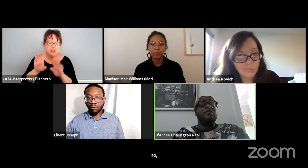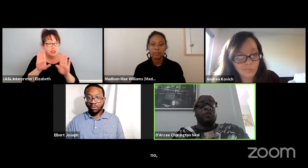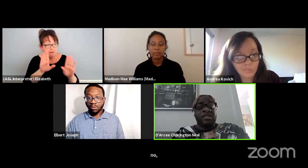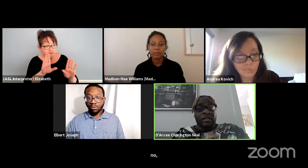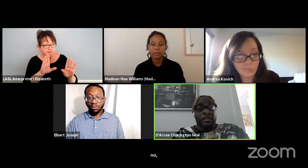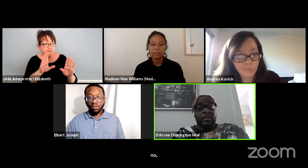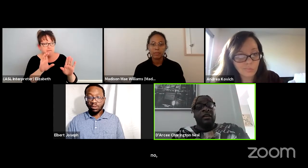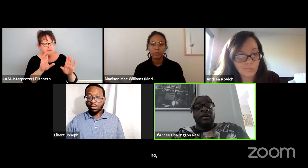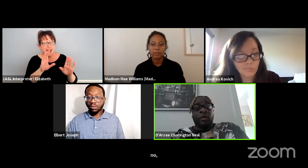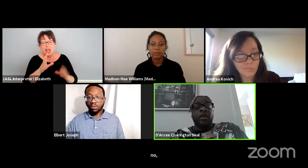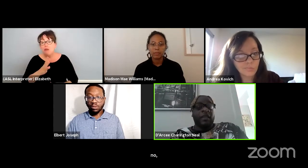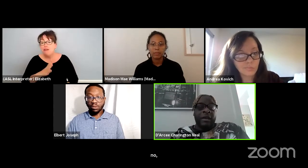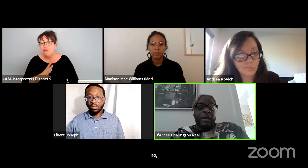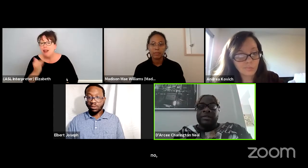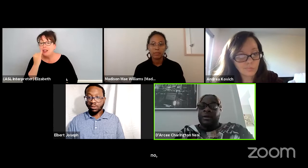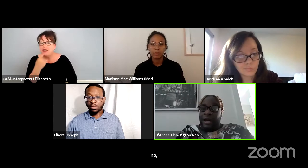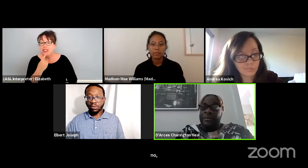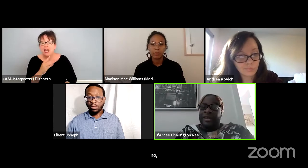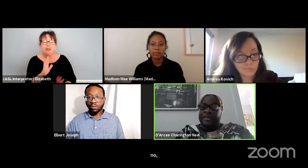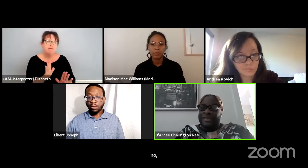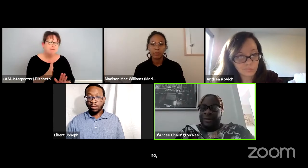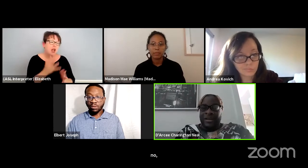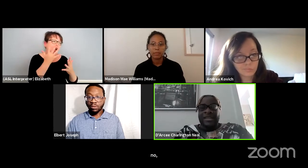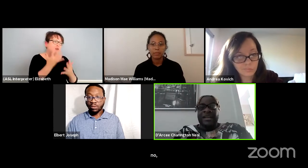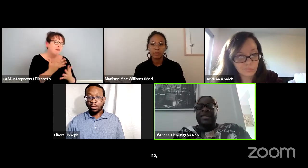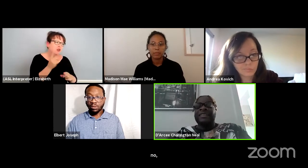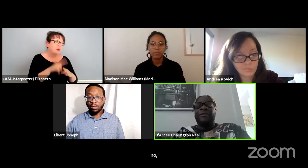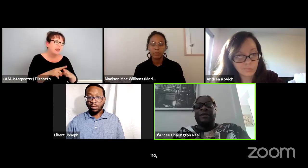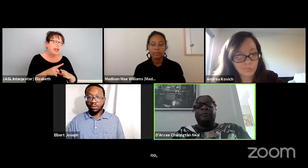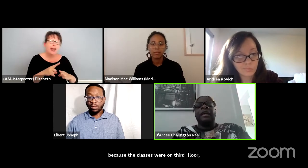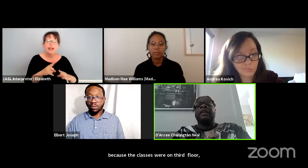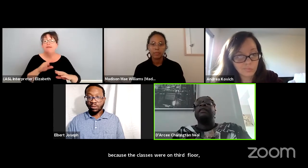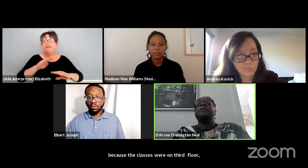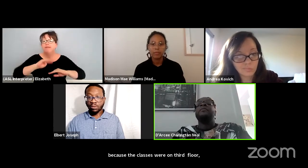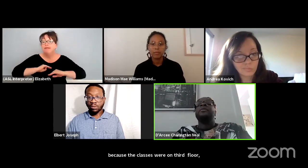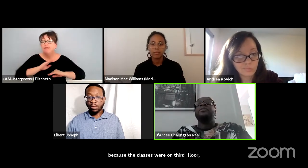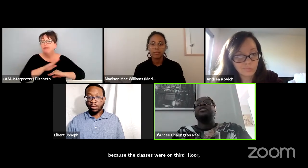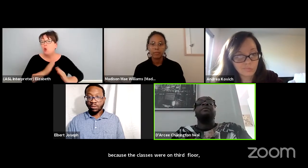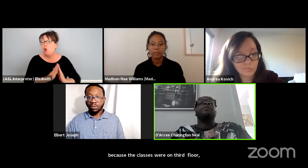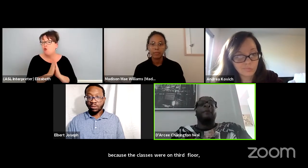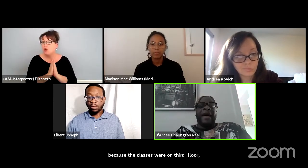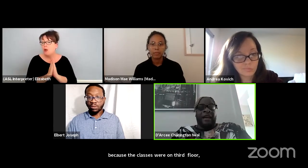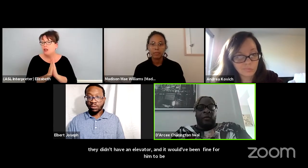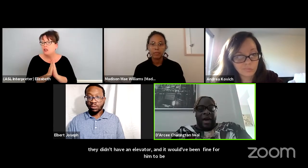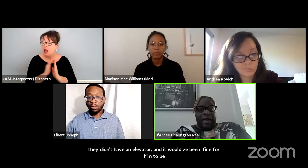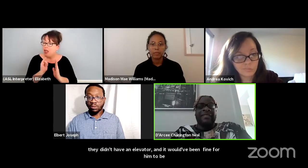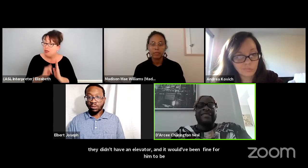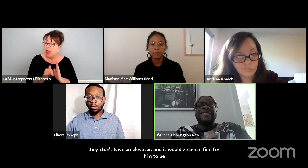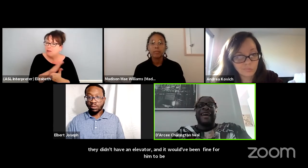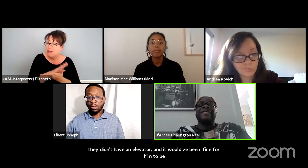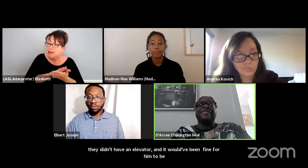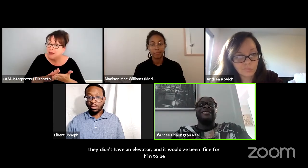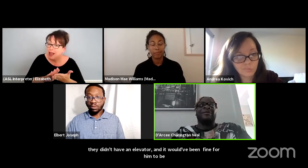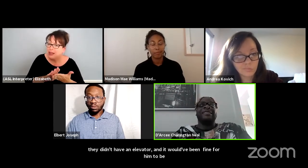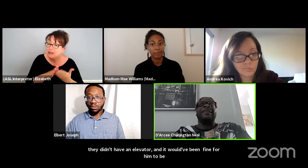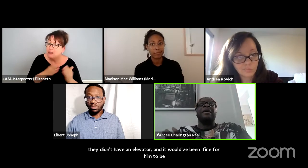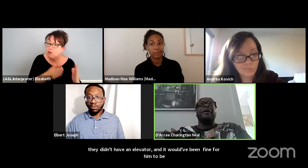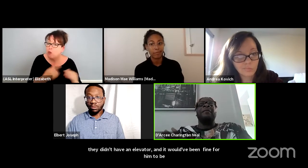unfortunately we are unable to accommodate this request. Like that would have been the diplomatic way to handle the situation.